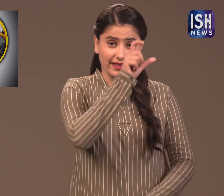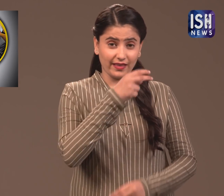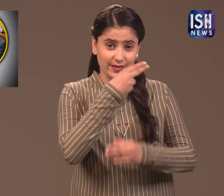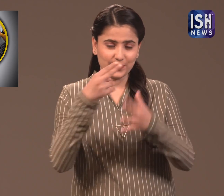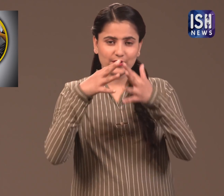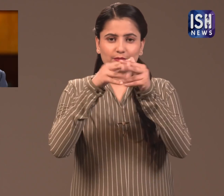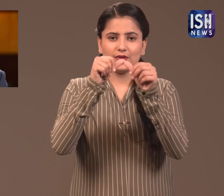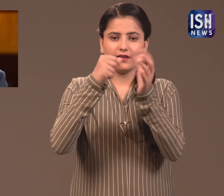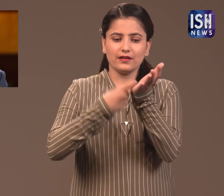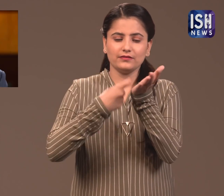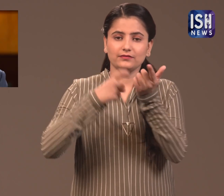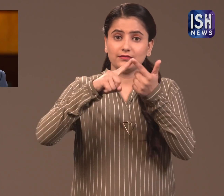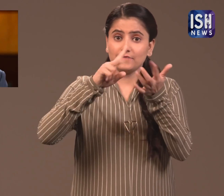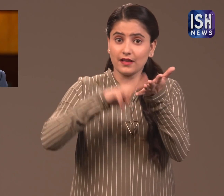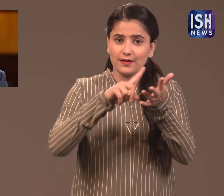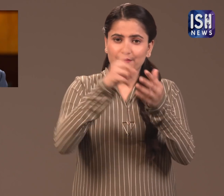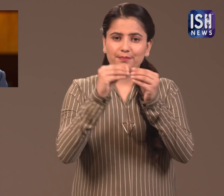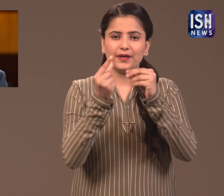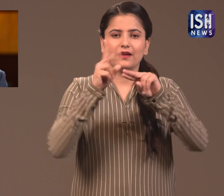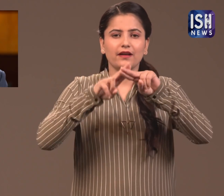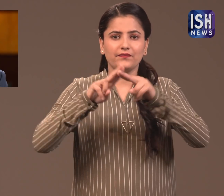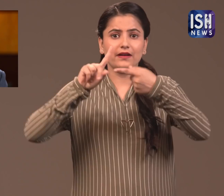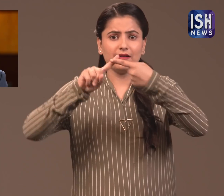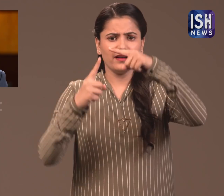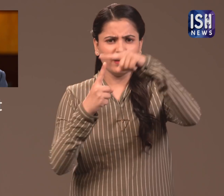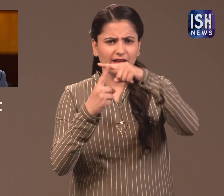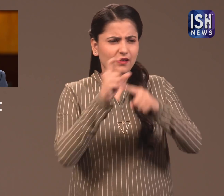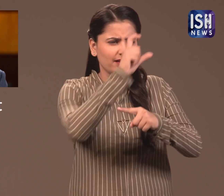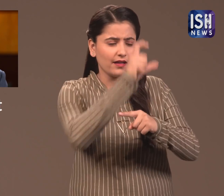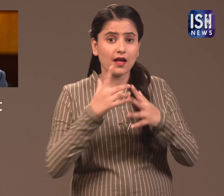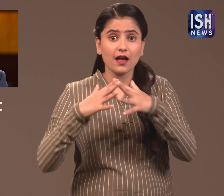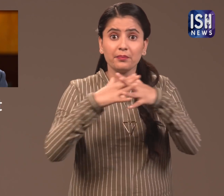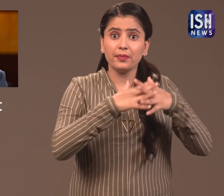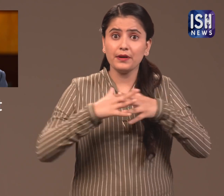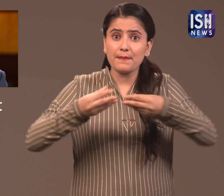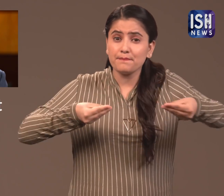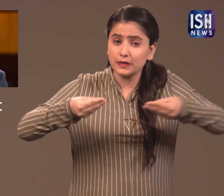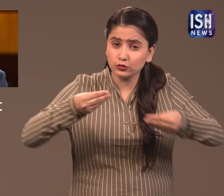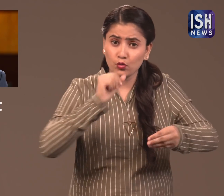Warren Buffett is an American businessman